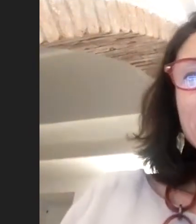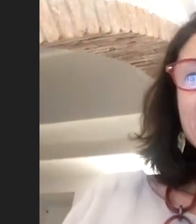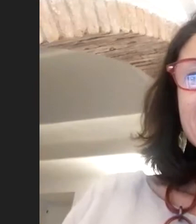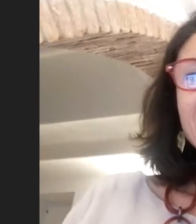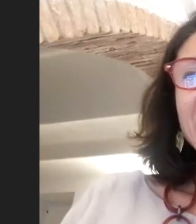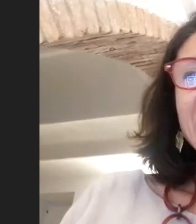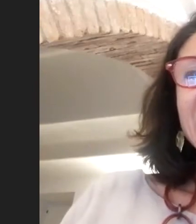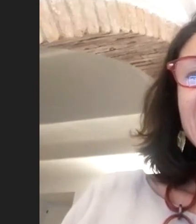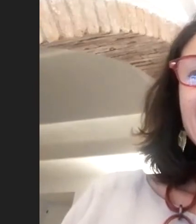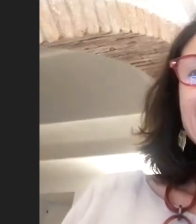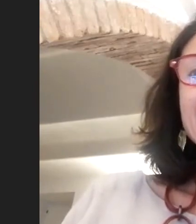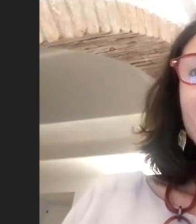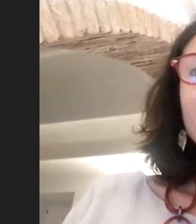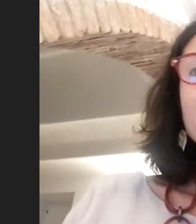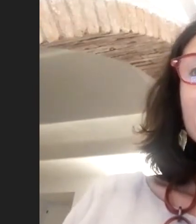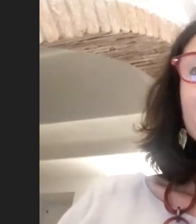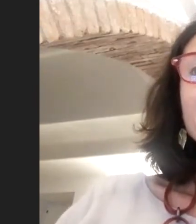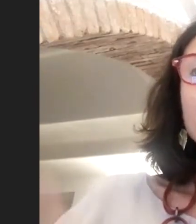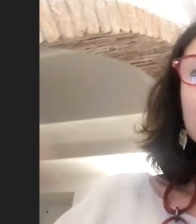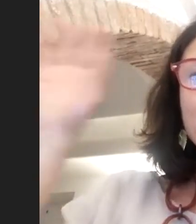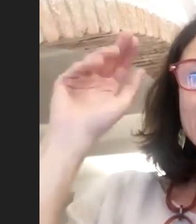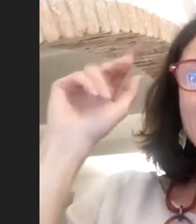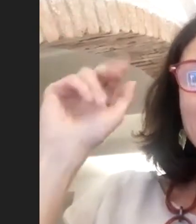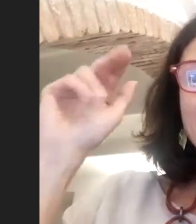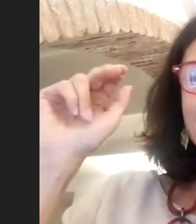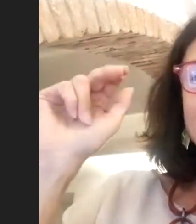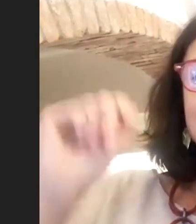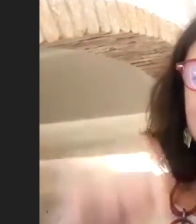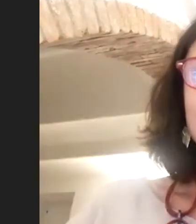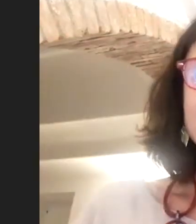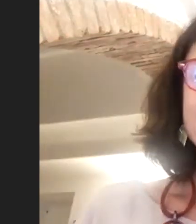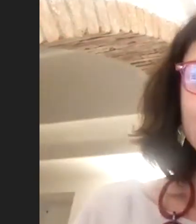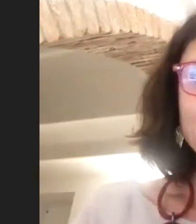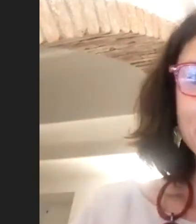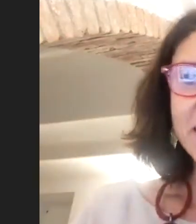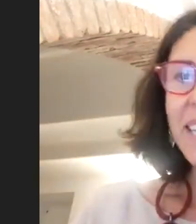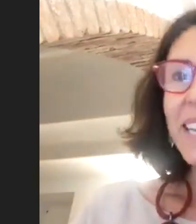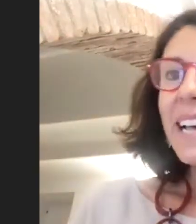because in the pandemic time with our teen community,